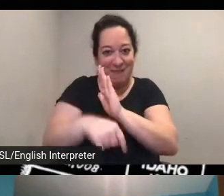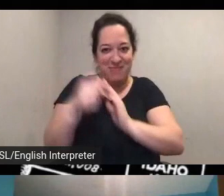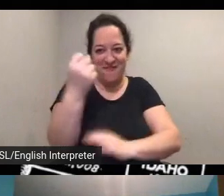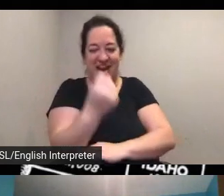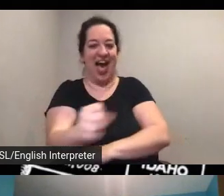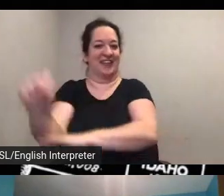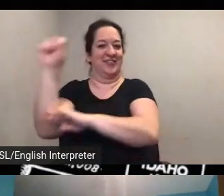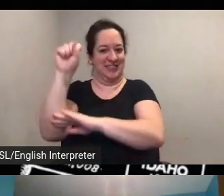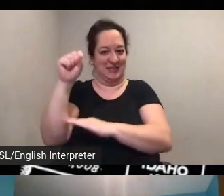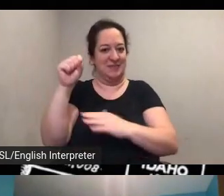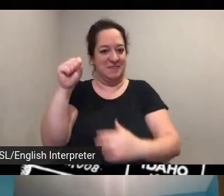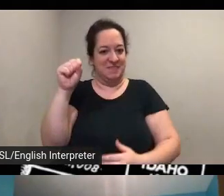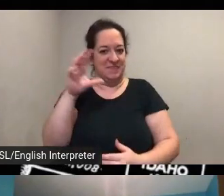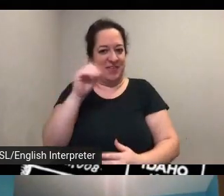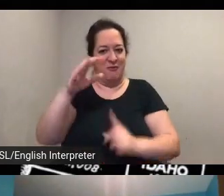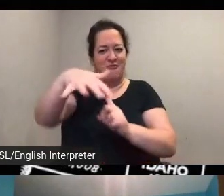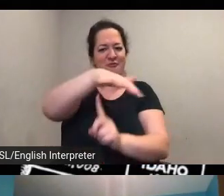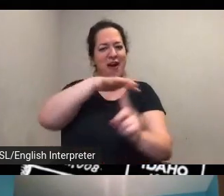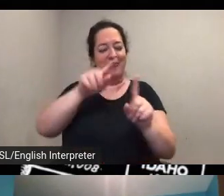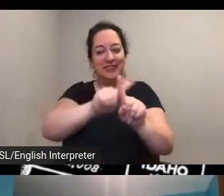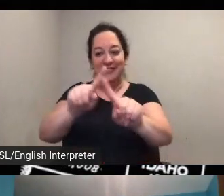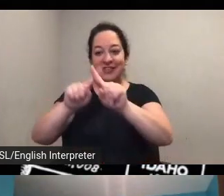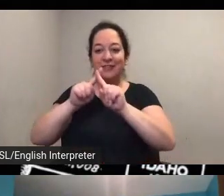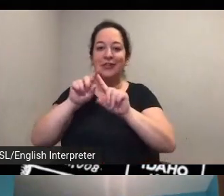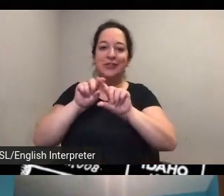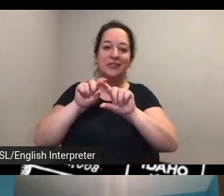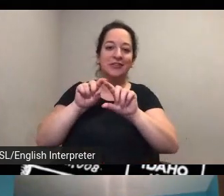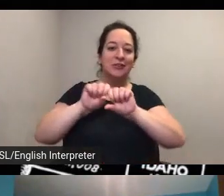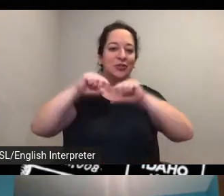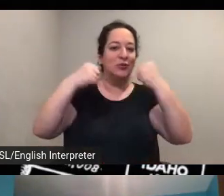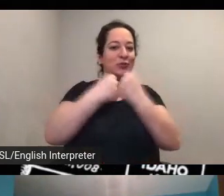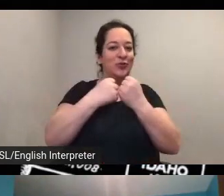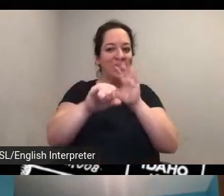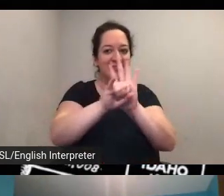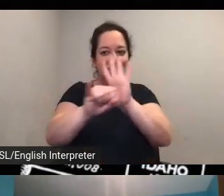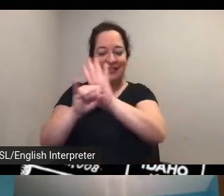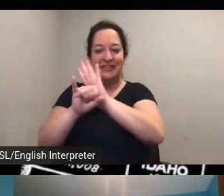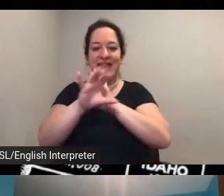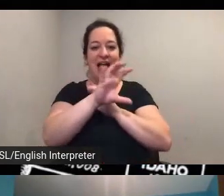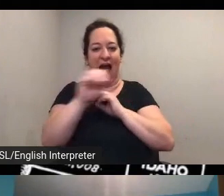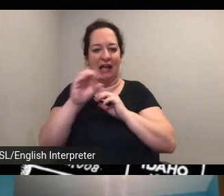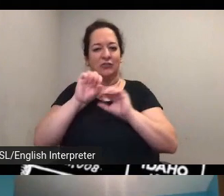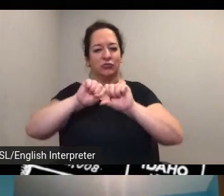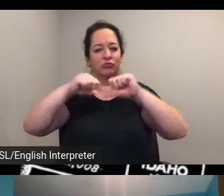you know different social identities and social justice issues like suffrage